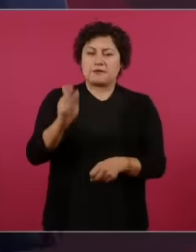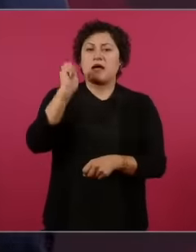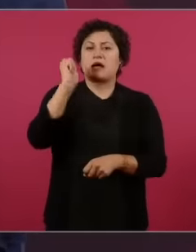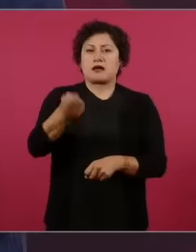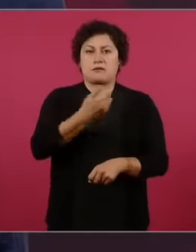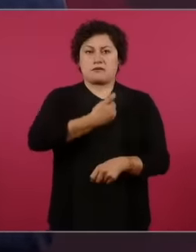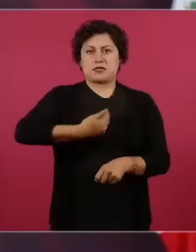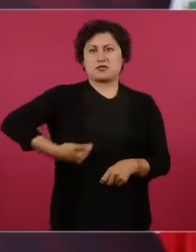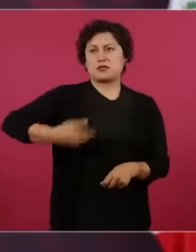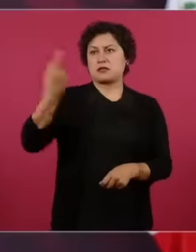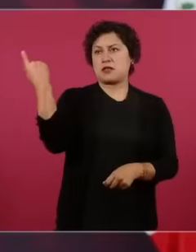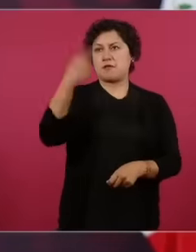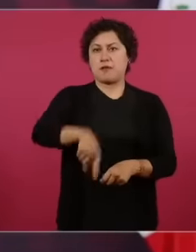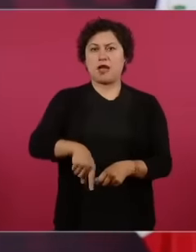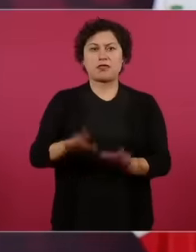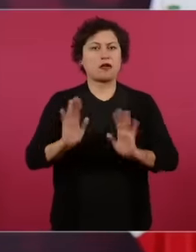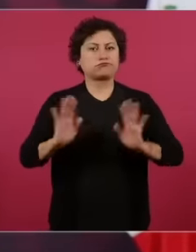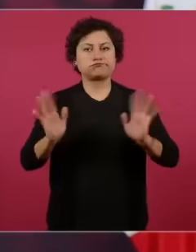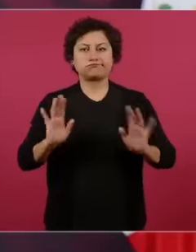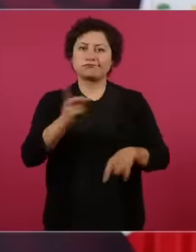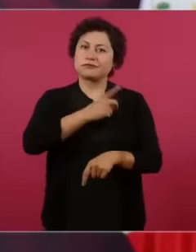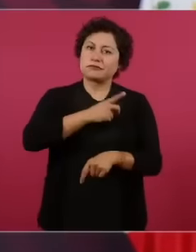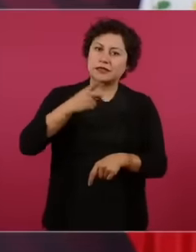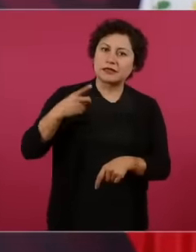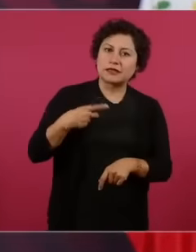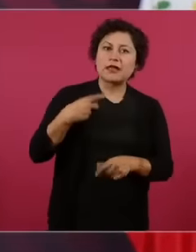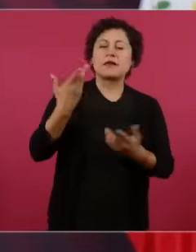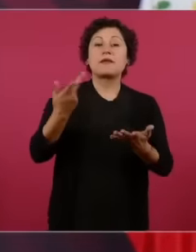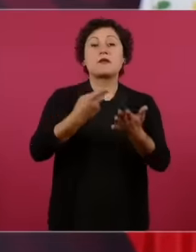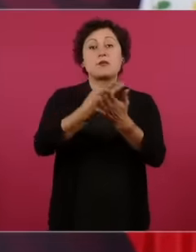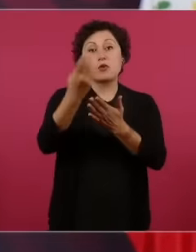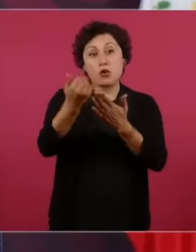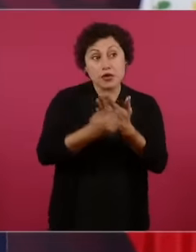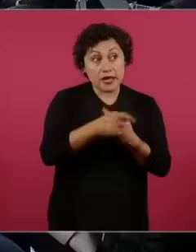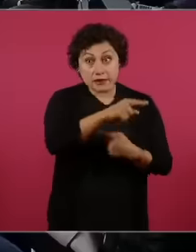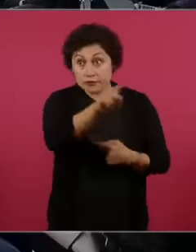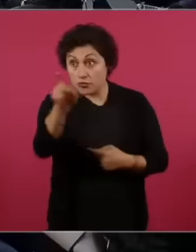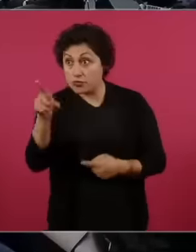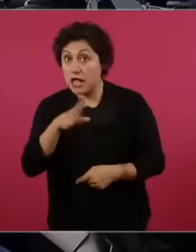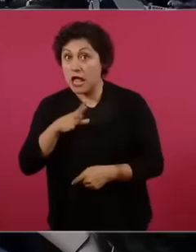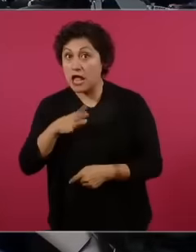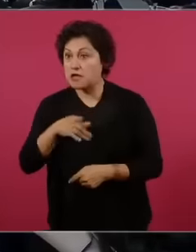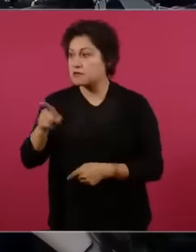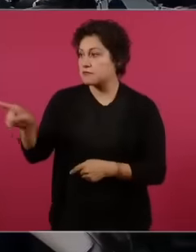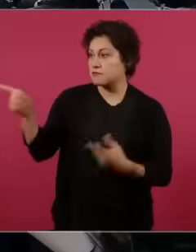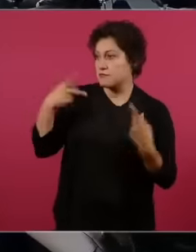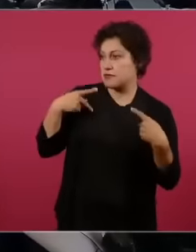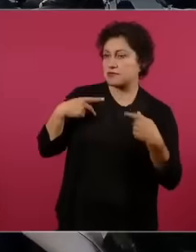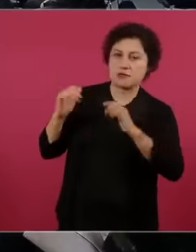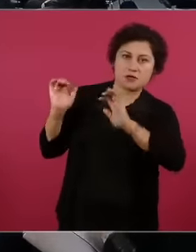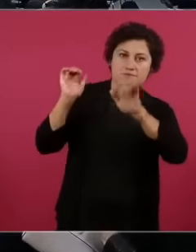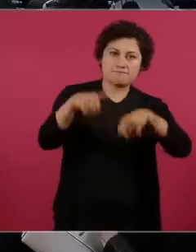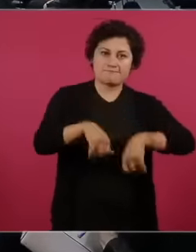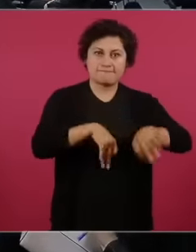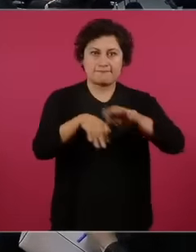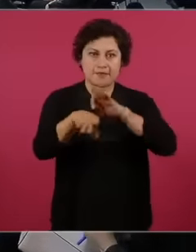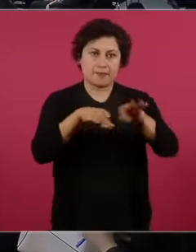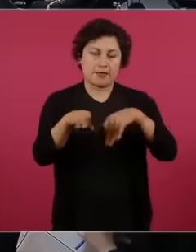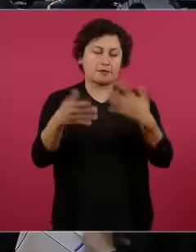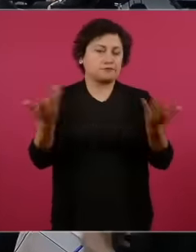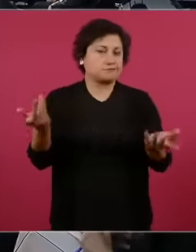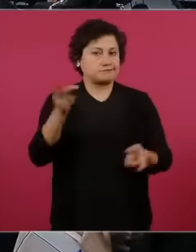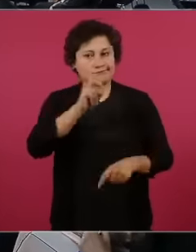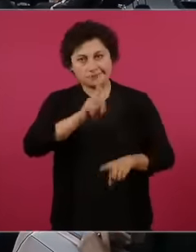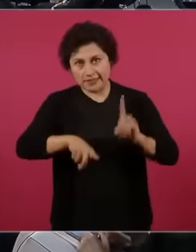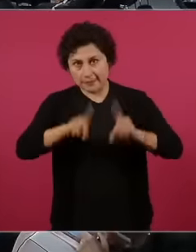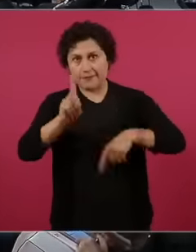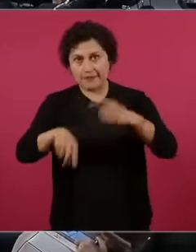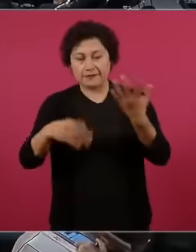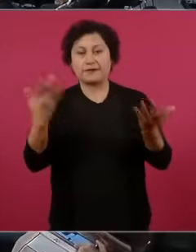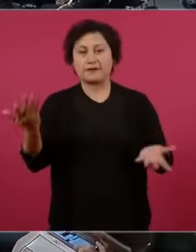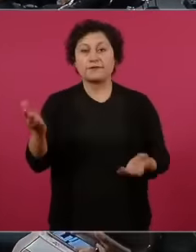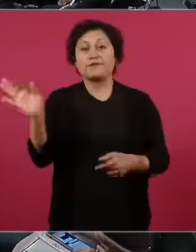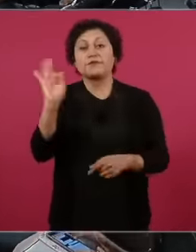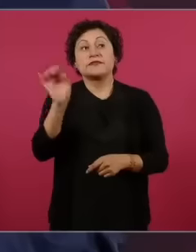has to do with supply and demand. So if there is work there is more demand of workers